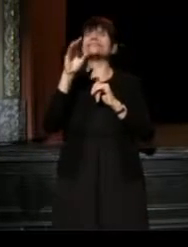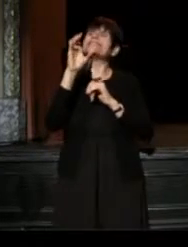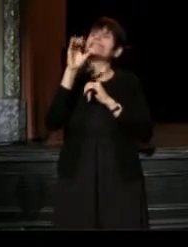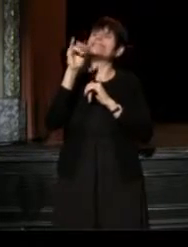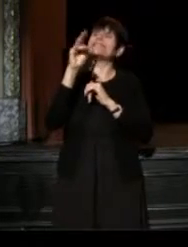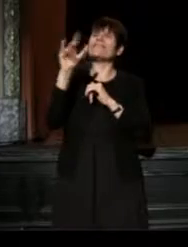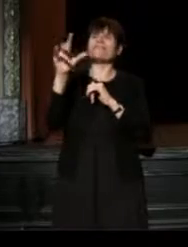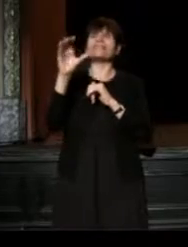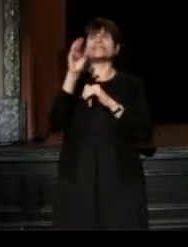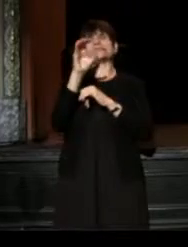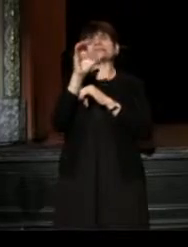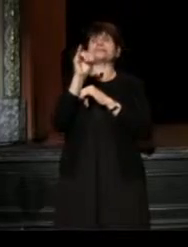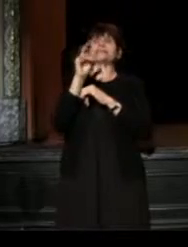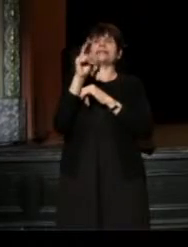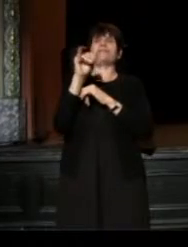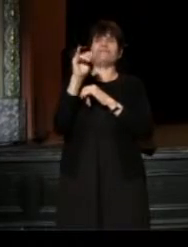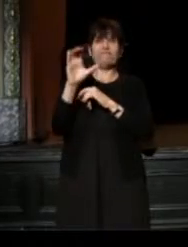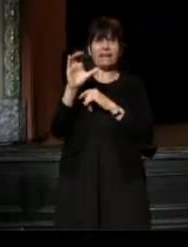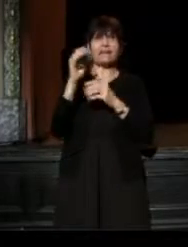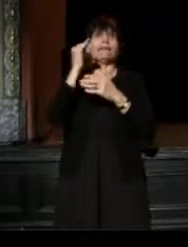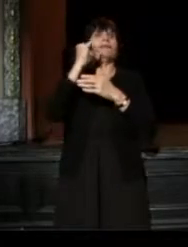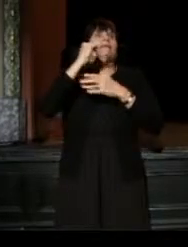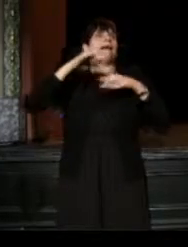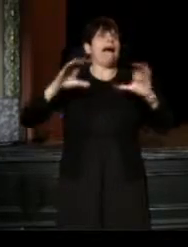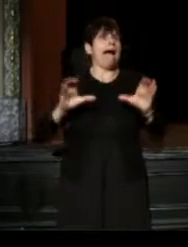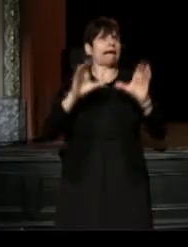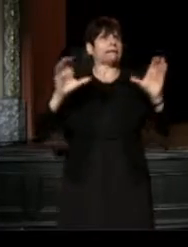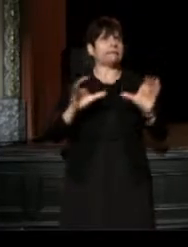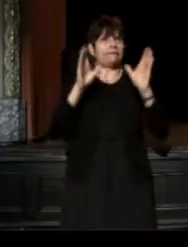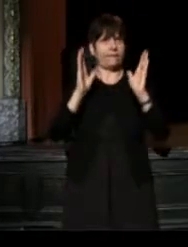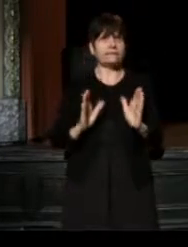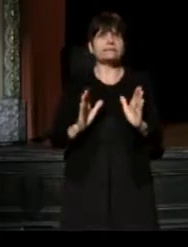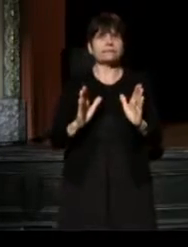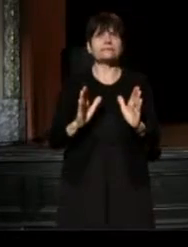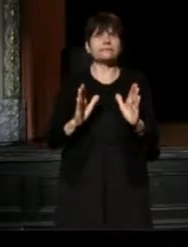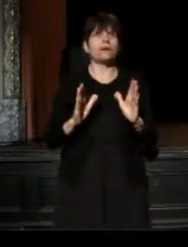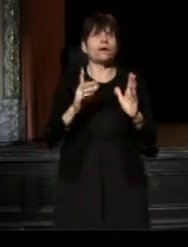because when we create on our stages inside rooms, we wanted to create a whole event,